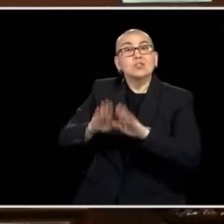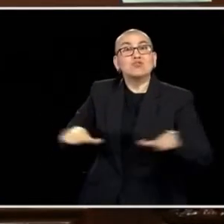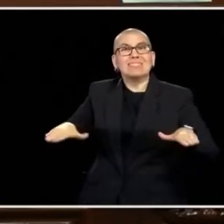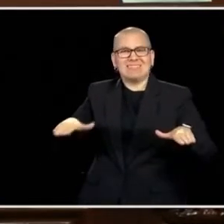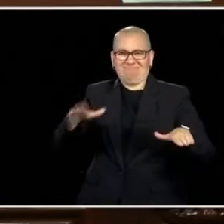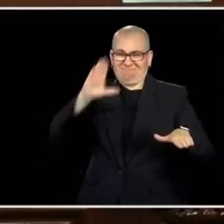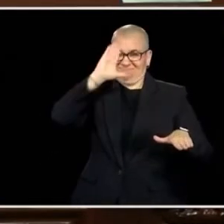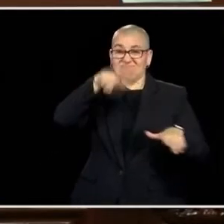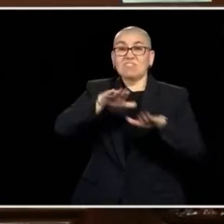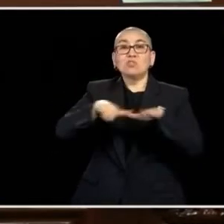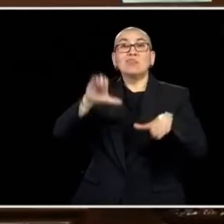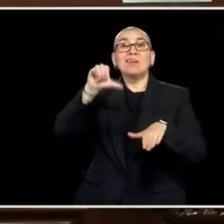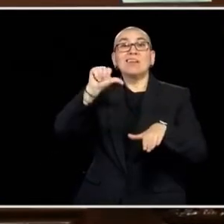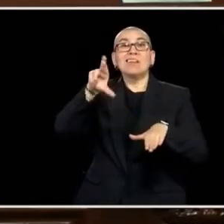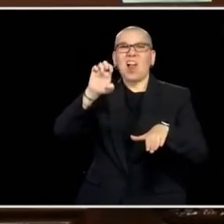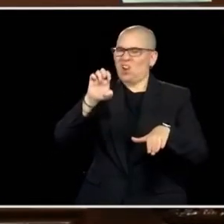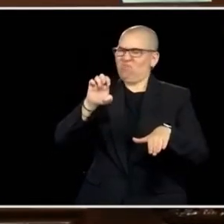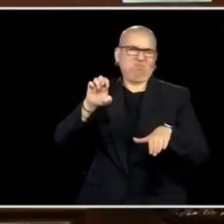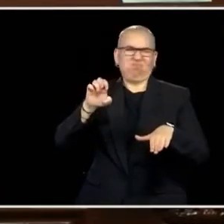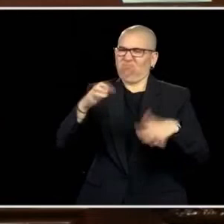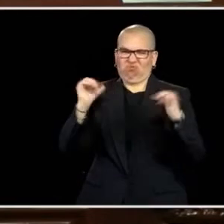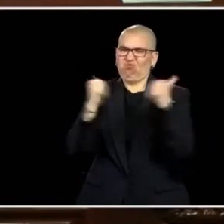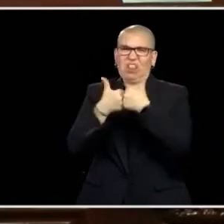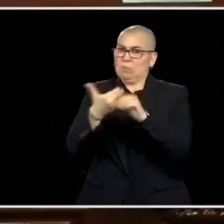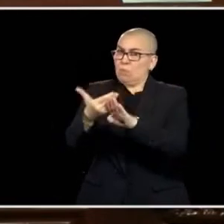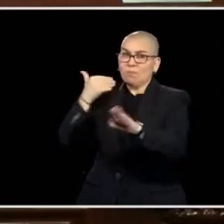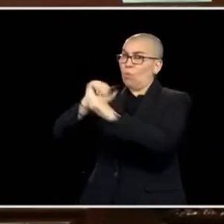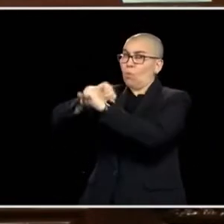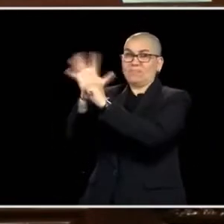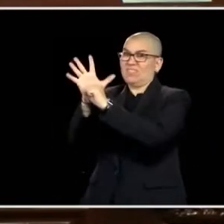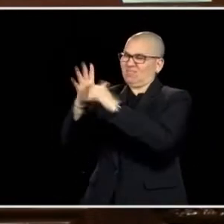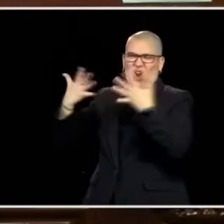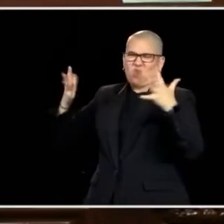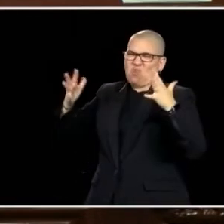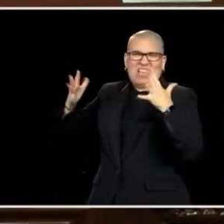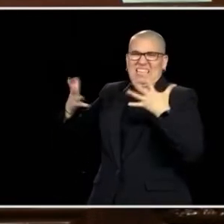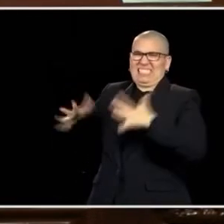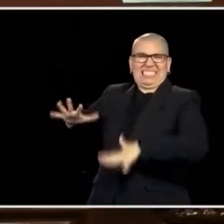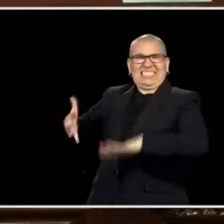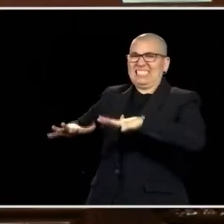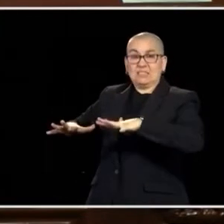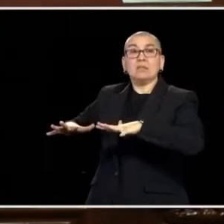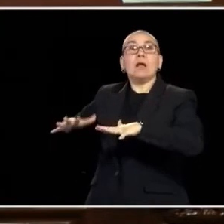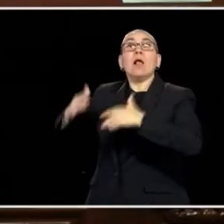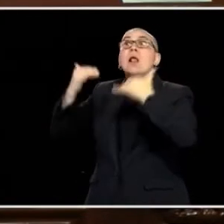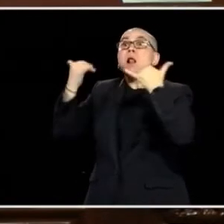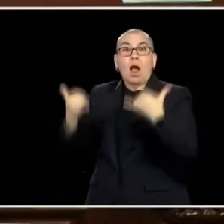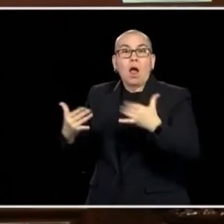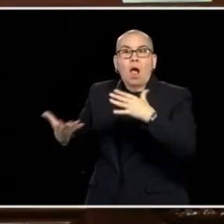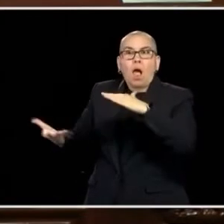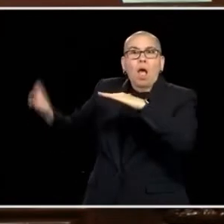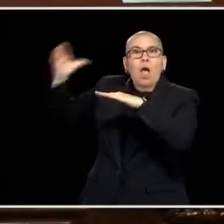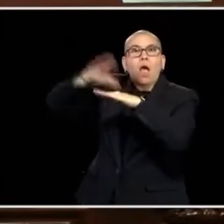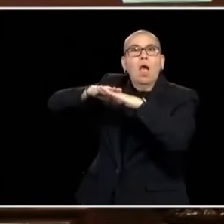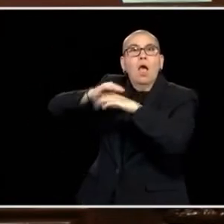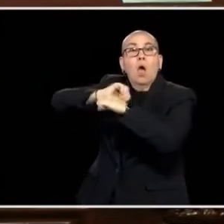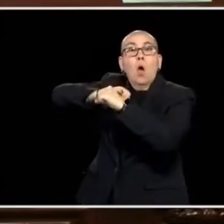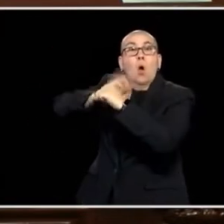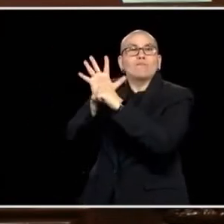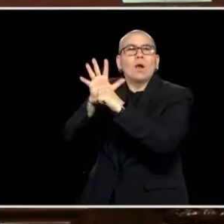IN CRISIS LONG BEFORE THE PANDEMIC. BUT DURING THE PANDEMIC, IT WAS THOSE CHILD CARE WORKERS WERE THE FIRST ONES ON THE